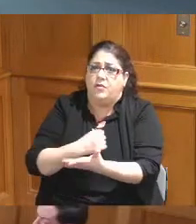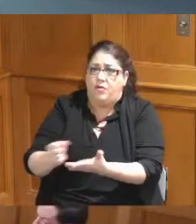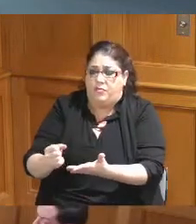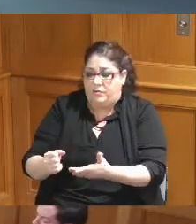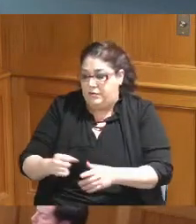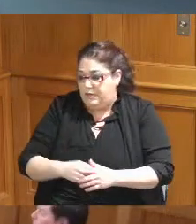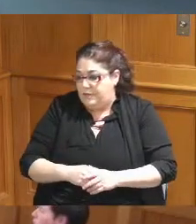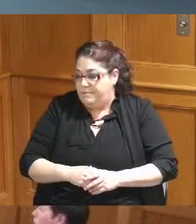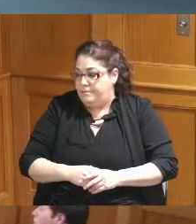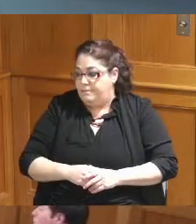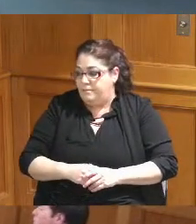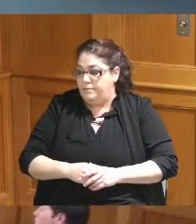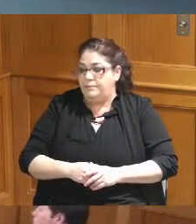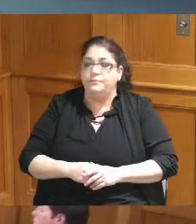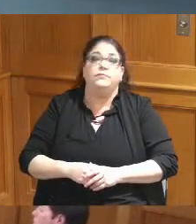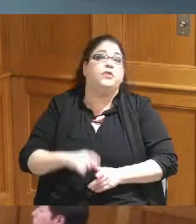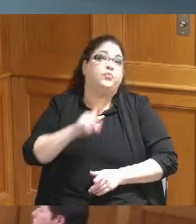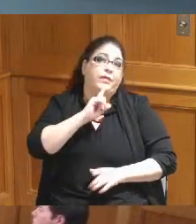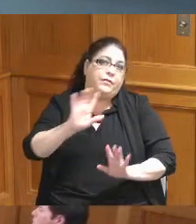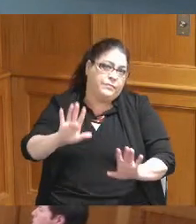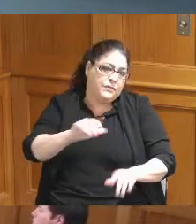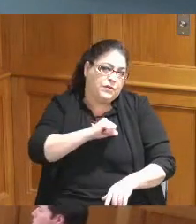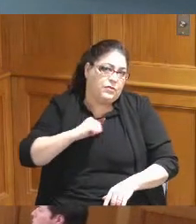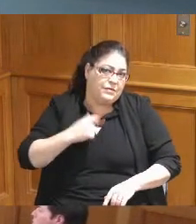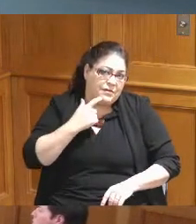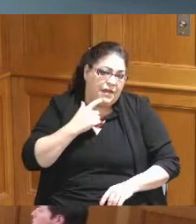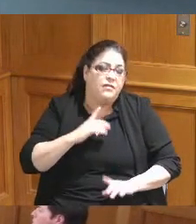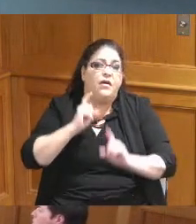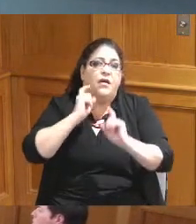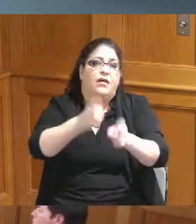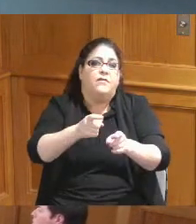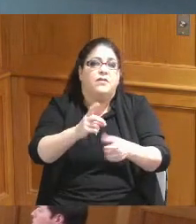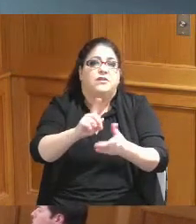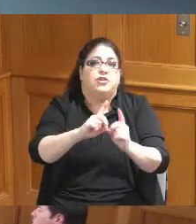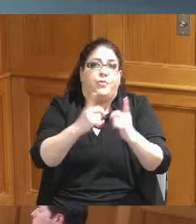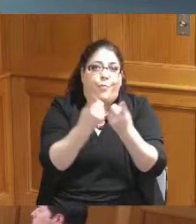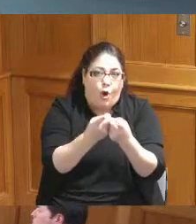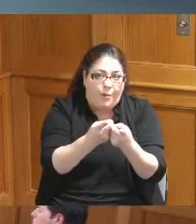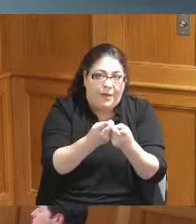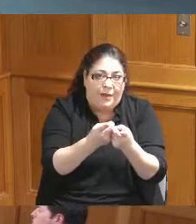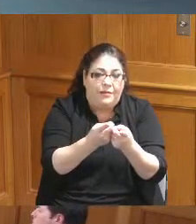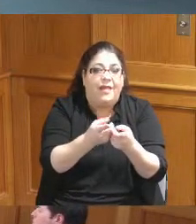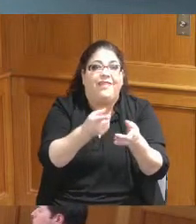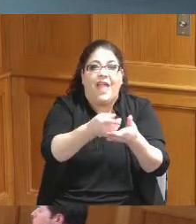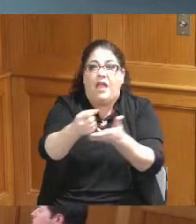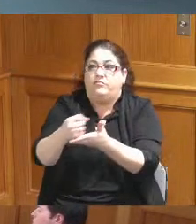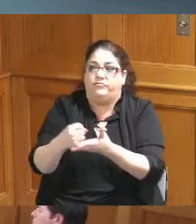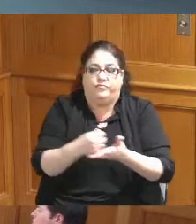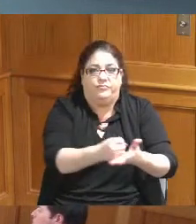cards is for the department so it would for any of the purposes and the uses Allowed by the revised